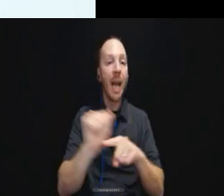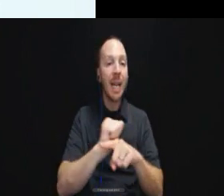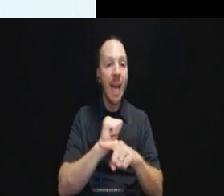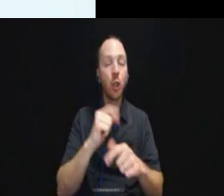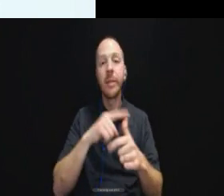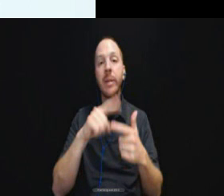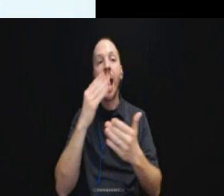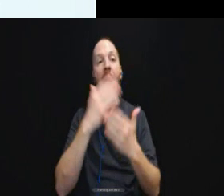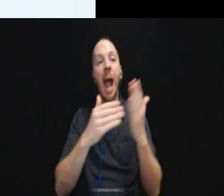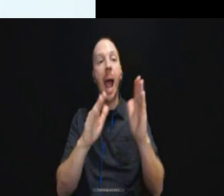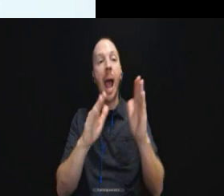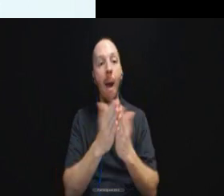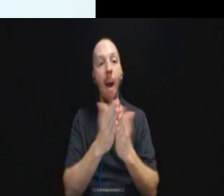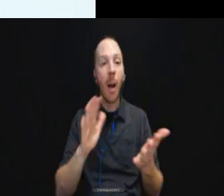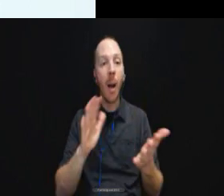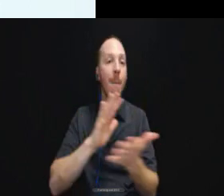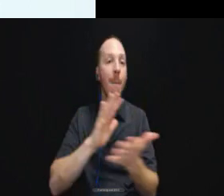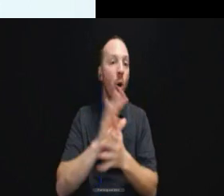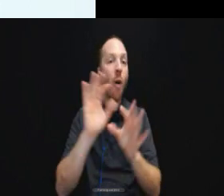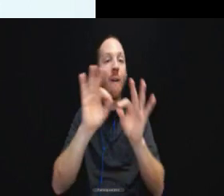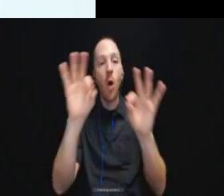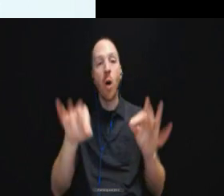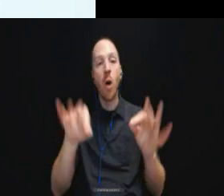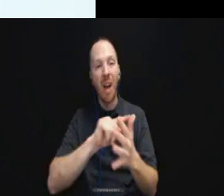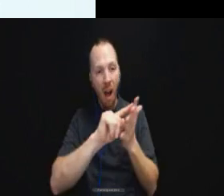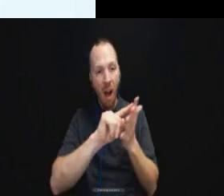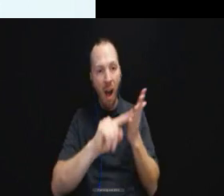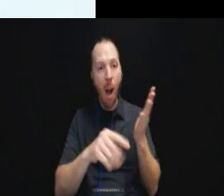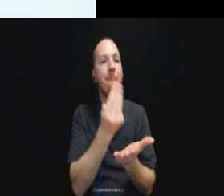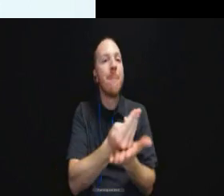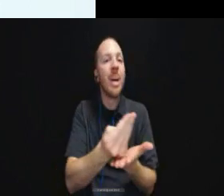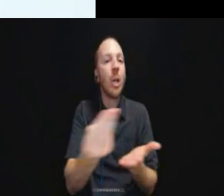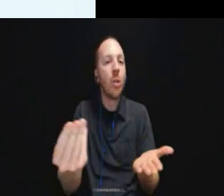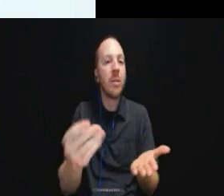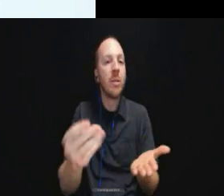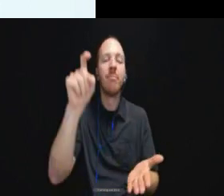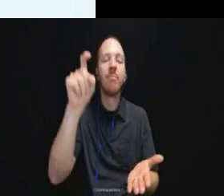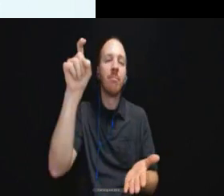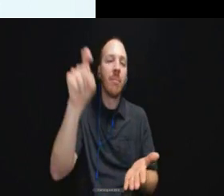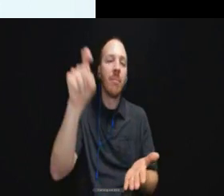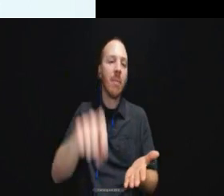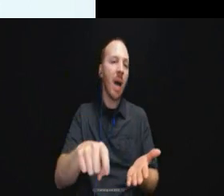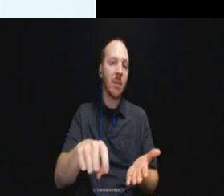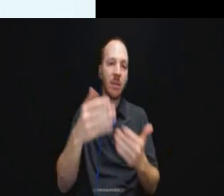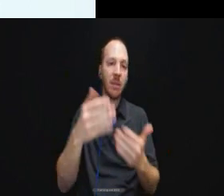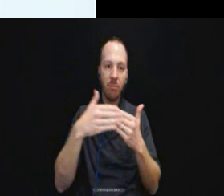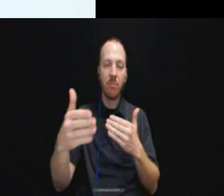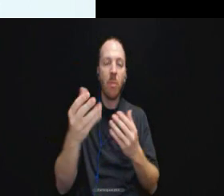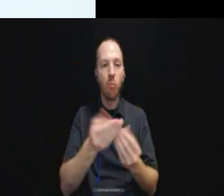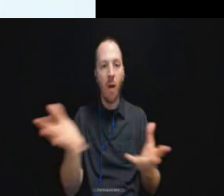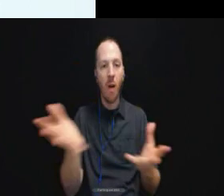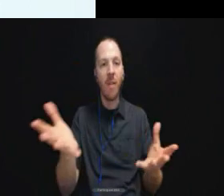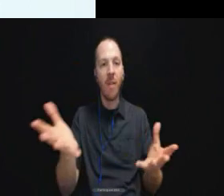signed paper forms, all of those things are have to be have to be provided in an accessible